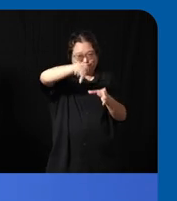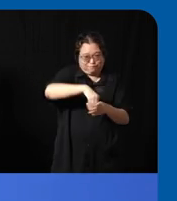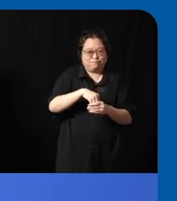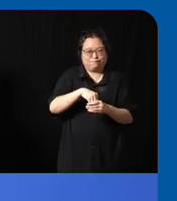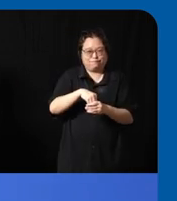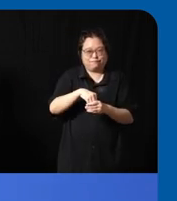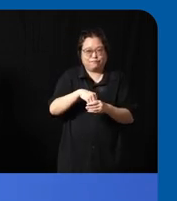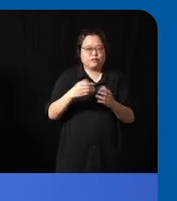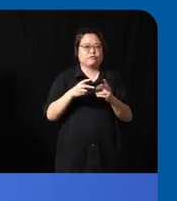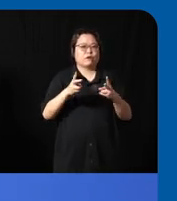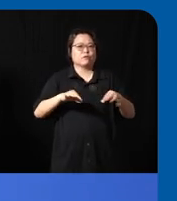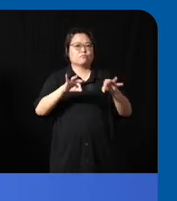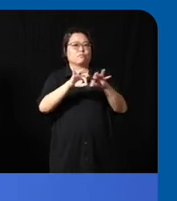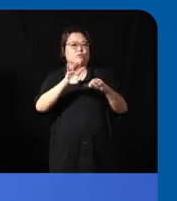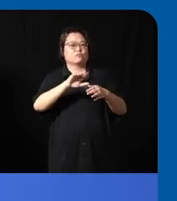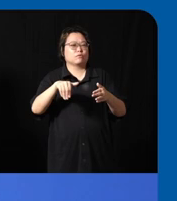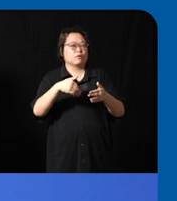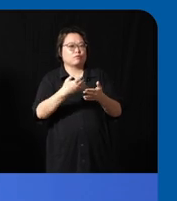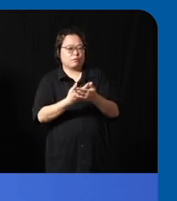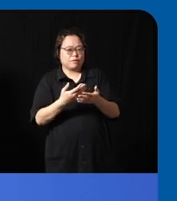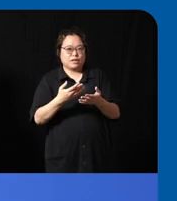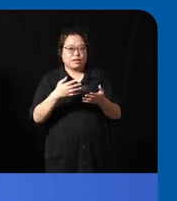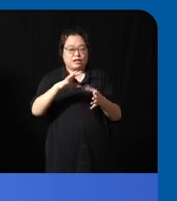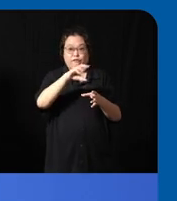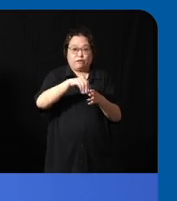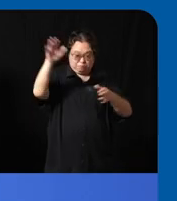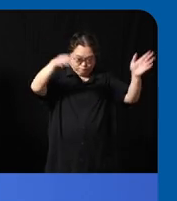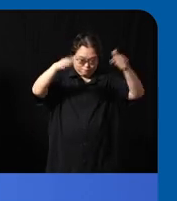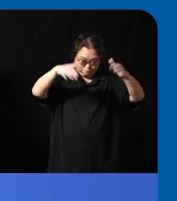that how important it really is to get everyone actively involved like the technology is really